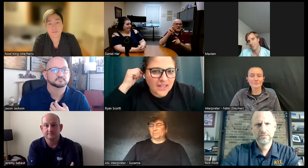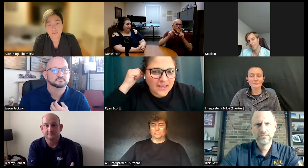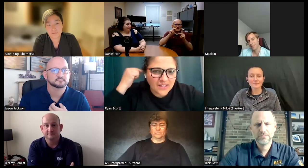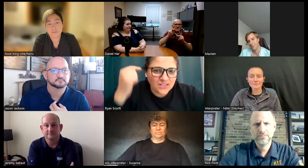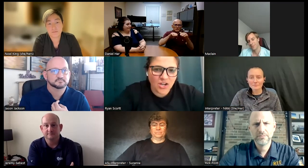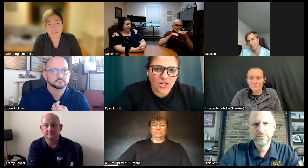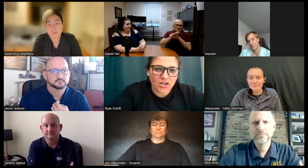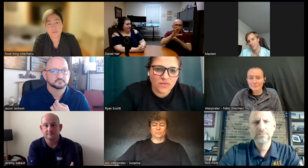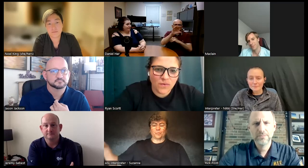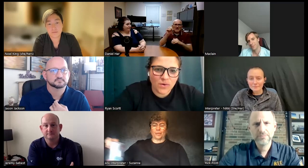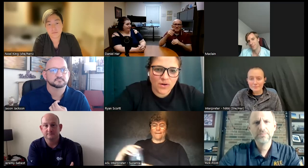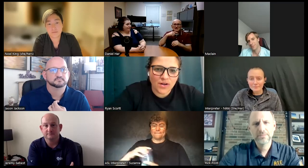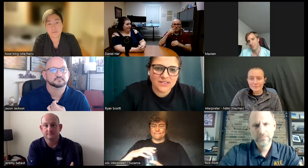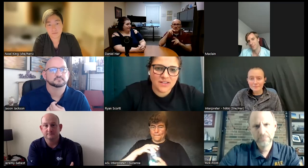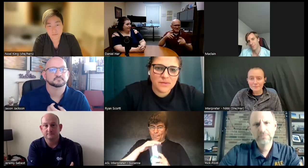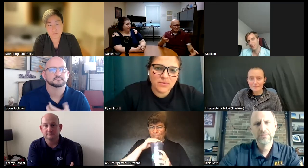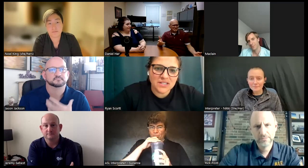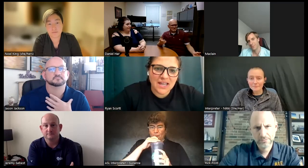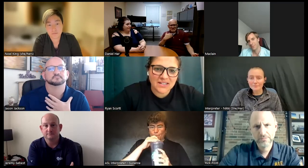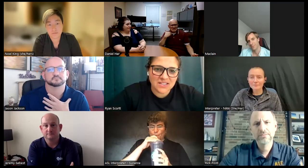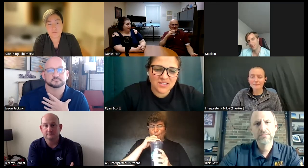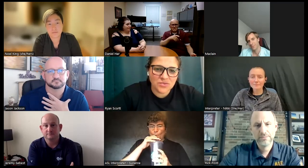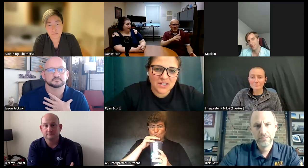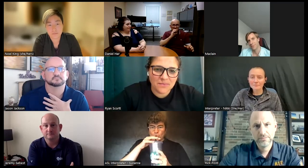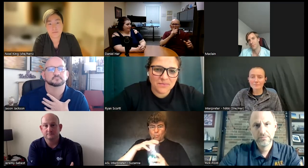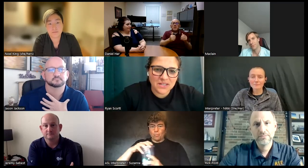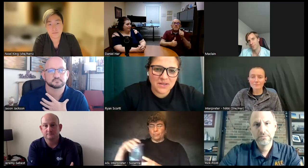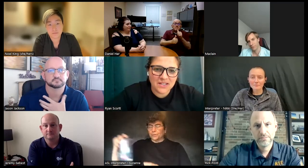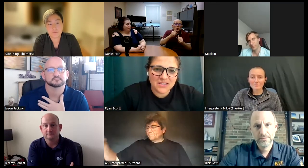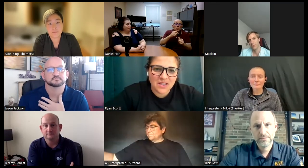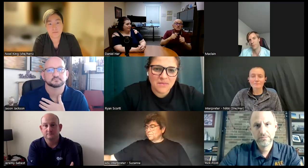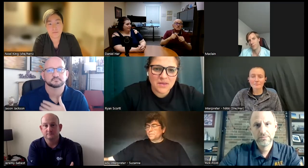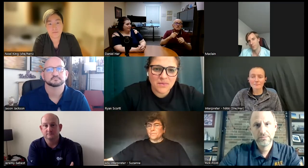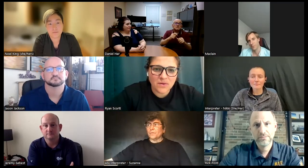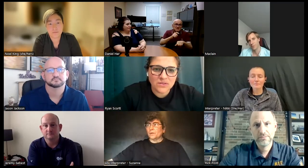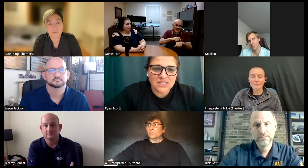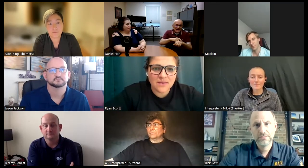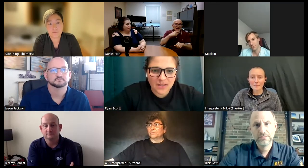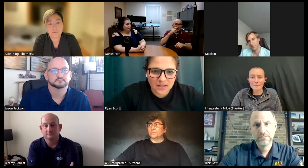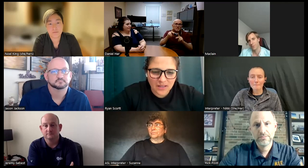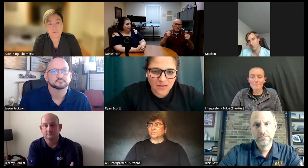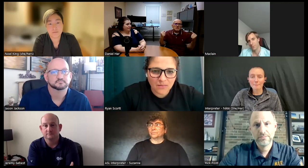it is hard for deaf people to get access into a company because people typically